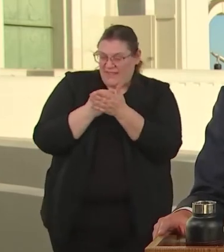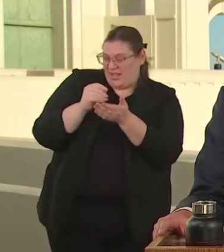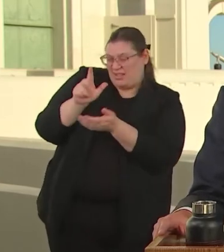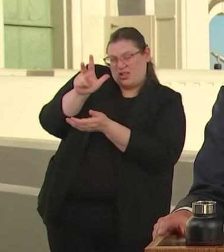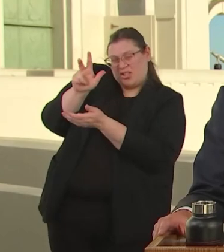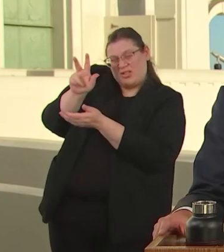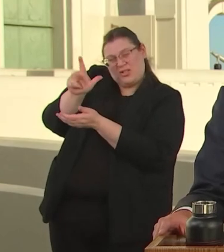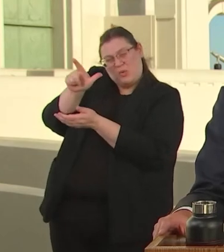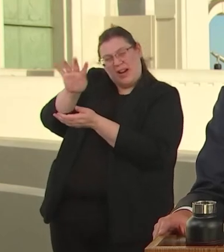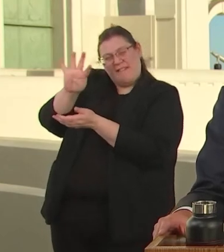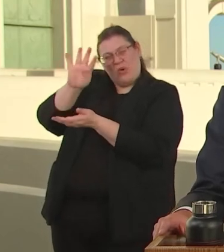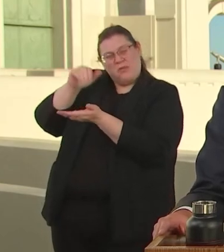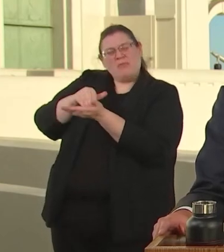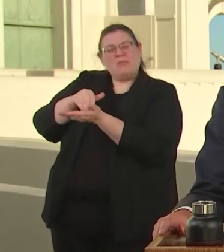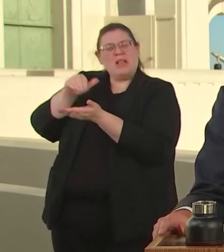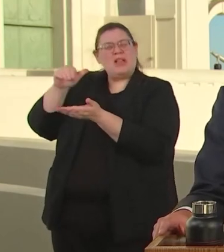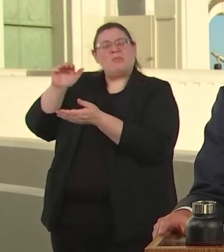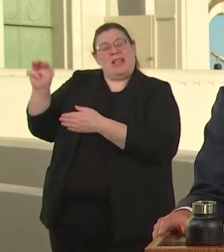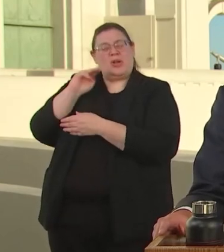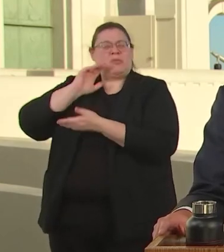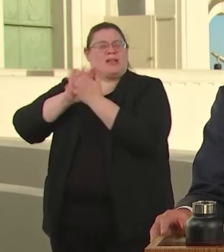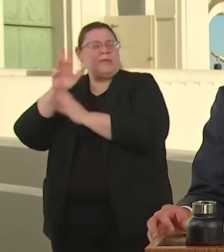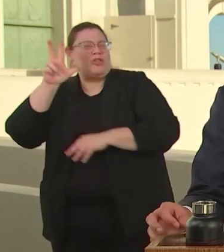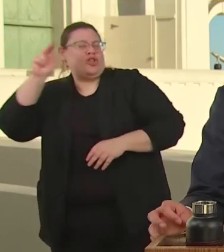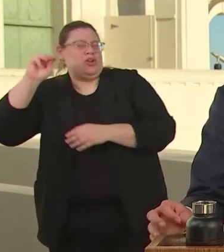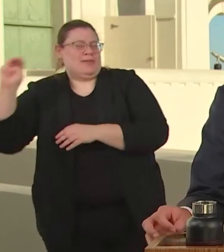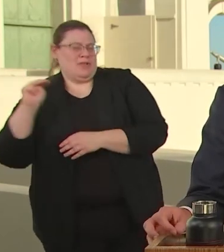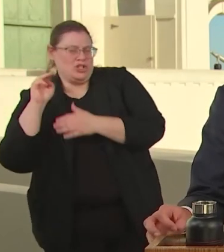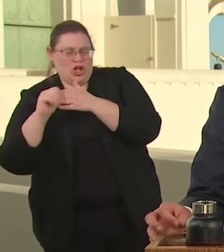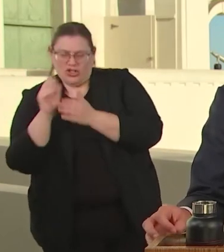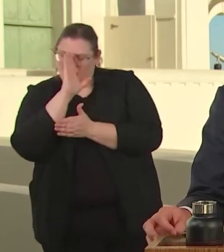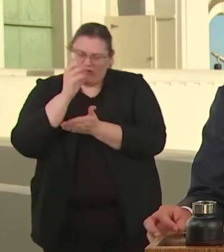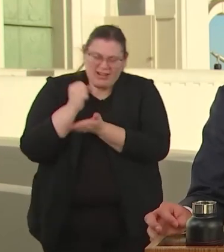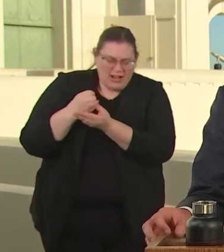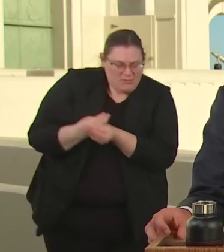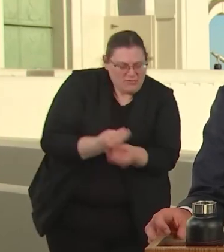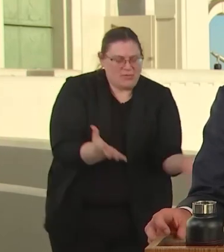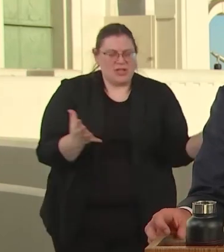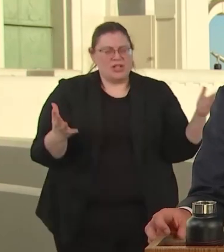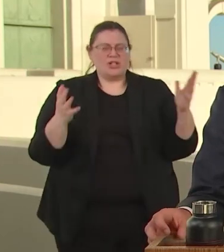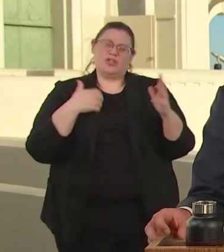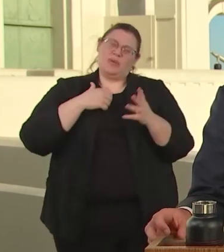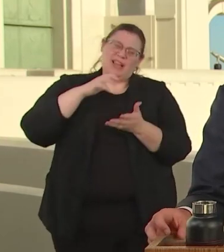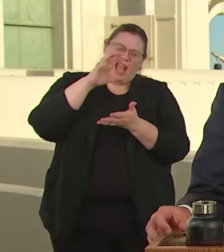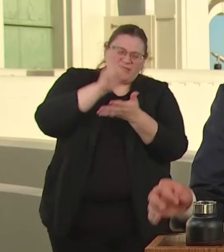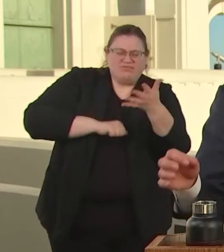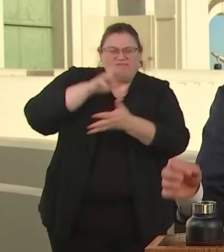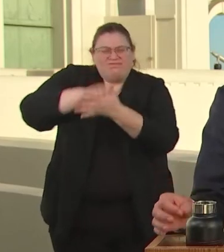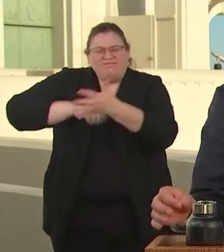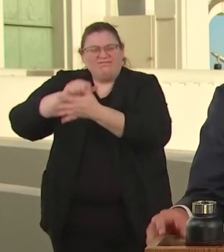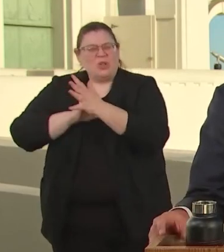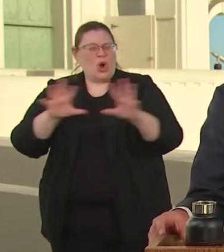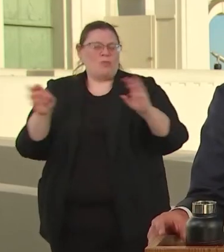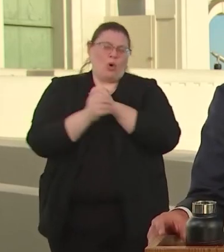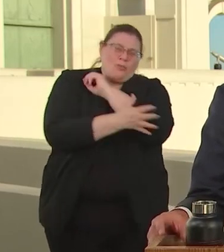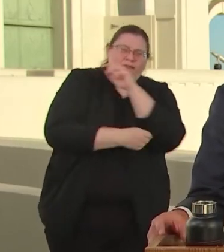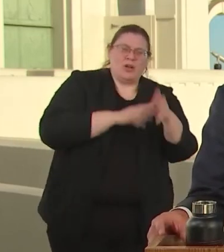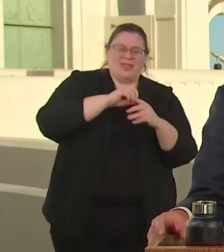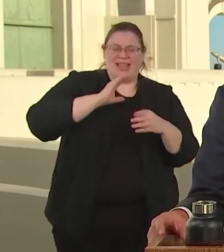COUNCILMEMBER PRICE, THEY WILL HELP TO BEGIN TO TEAR AWAY OF POVERTY AND SHOW THIS NATION TO